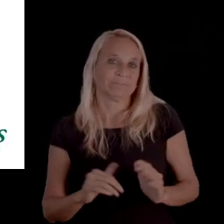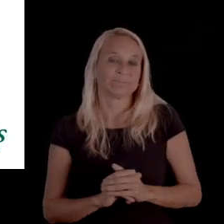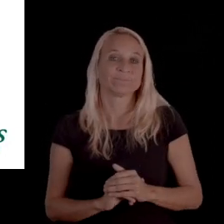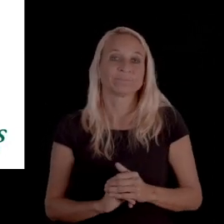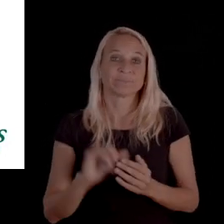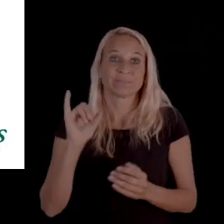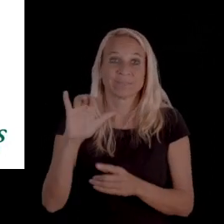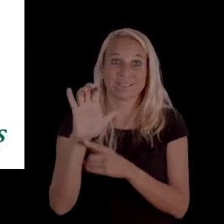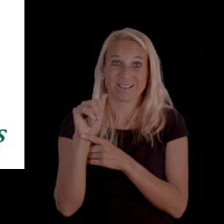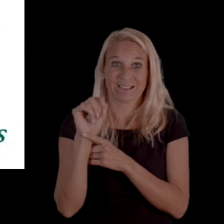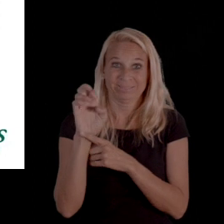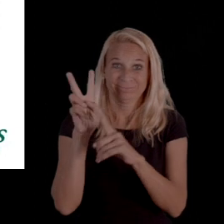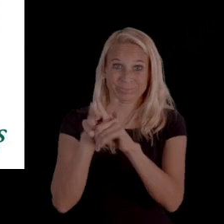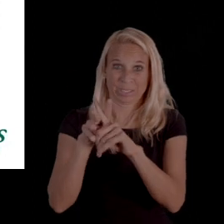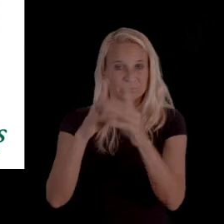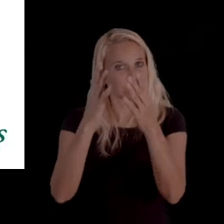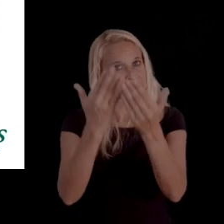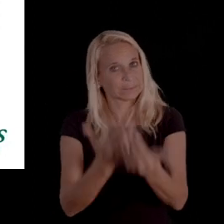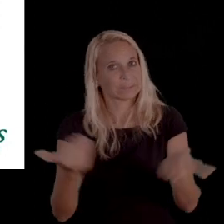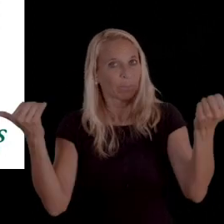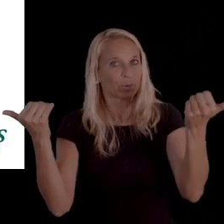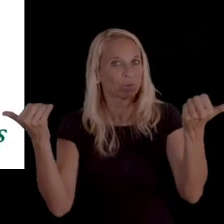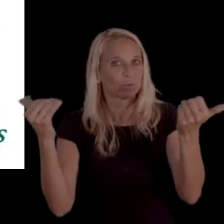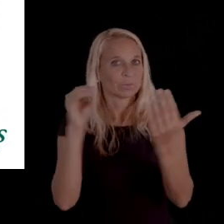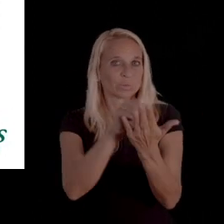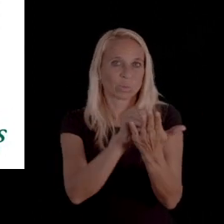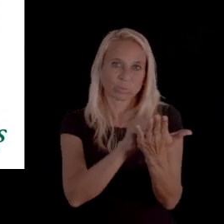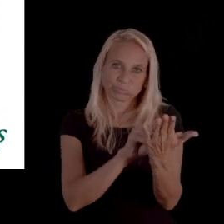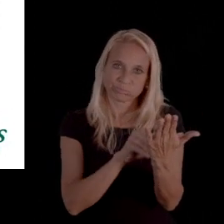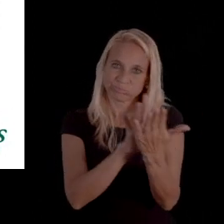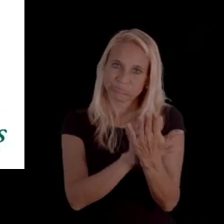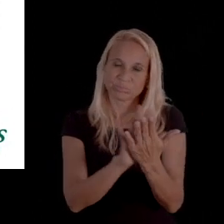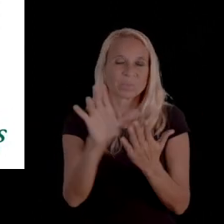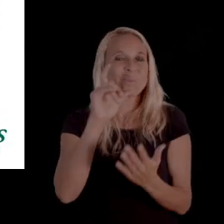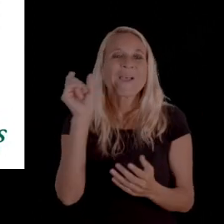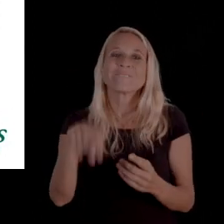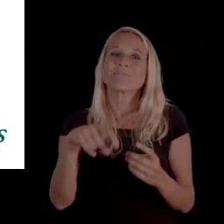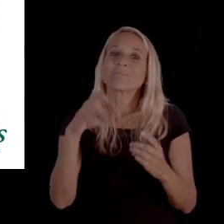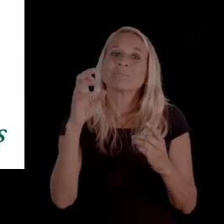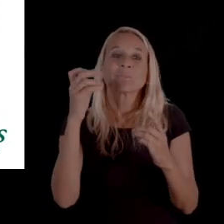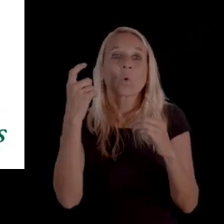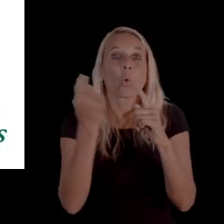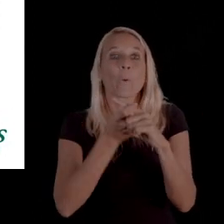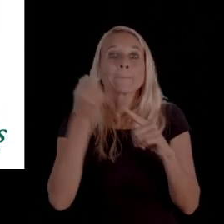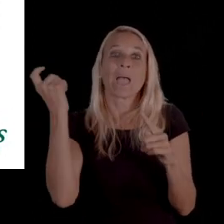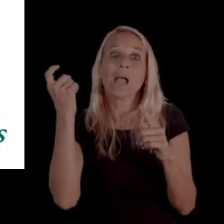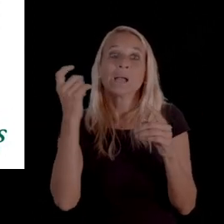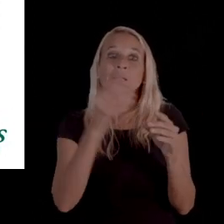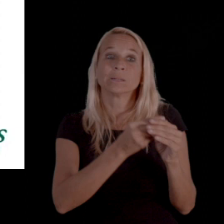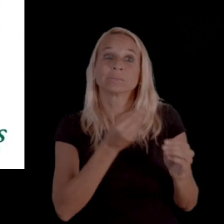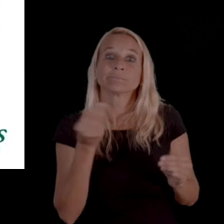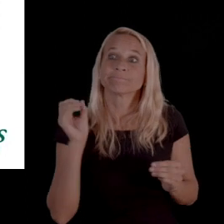The case file is a separate set of documentation and that does not have to be automatically sent,